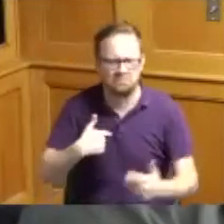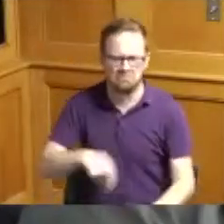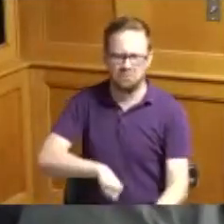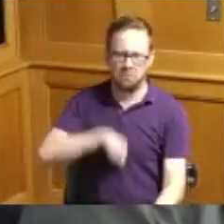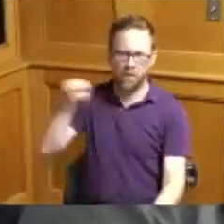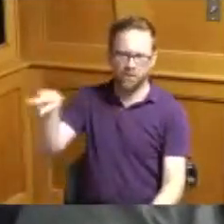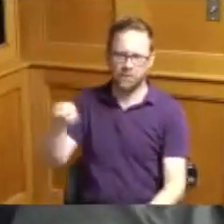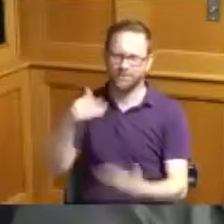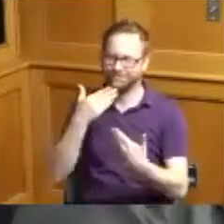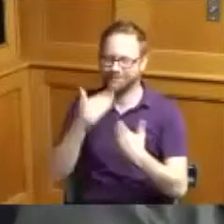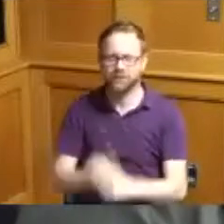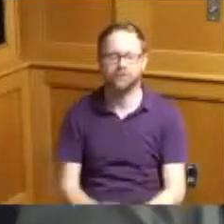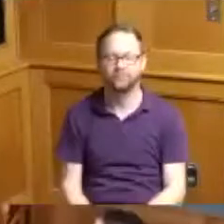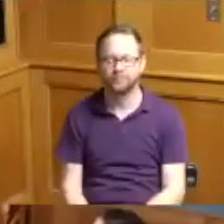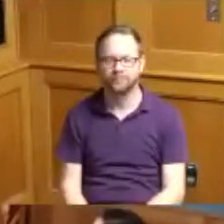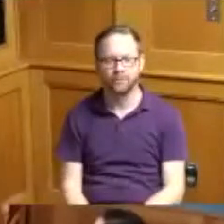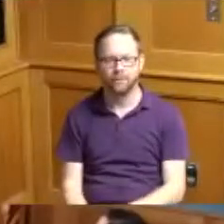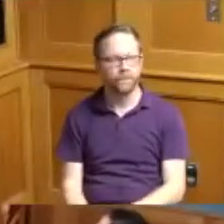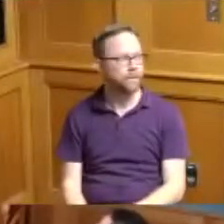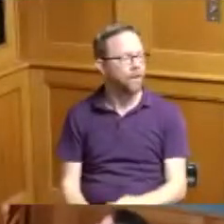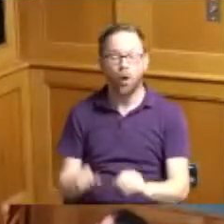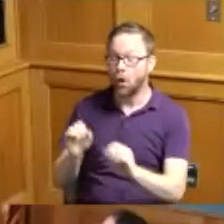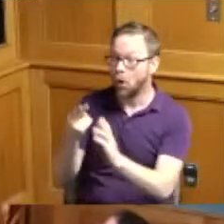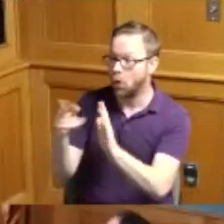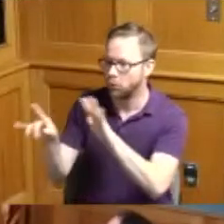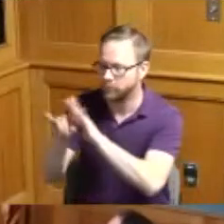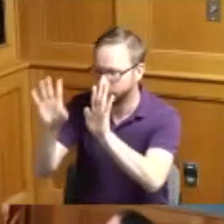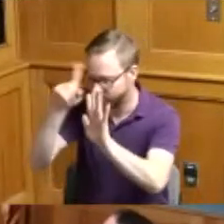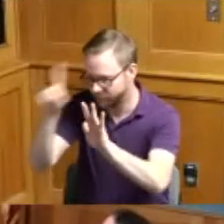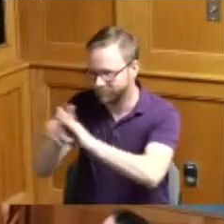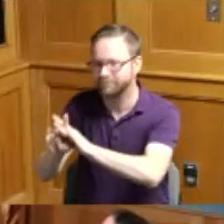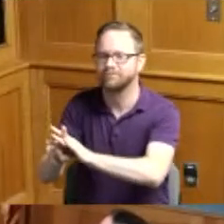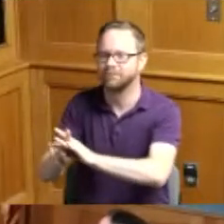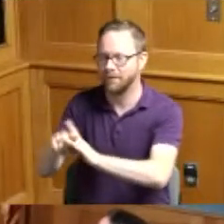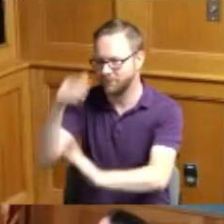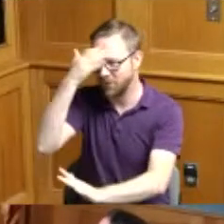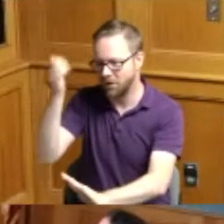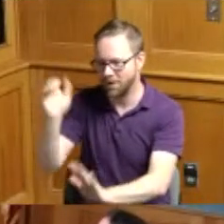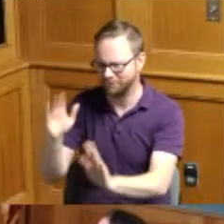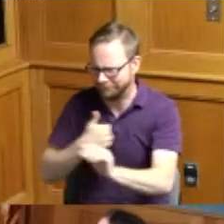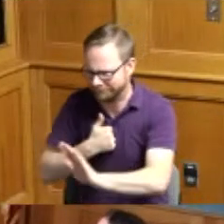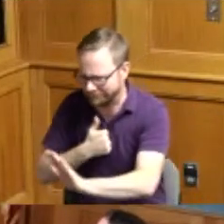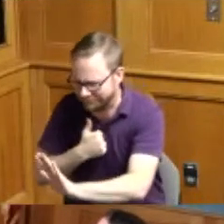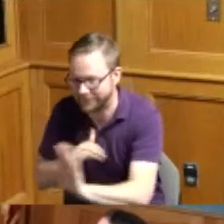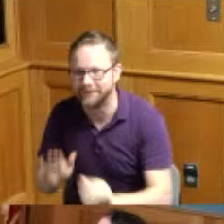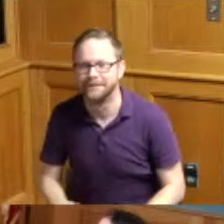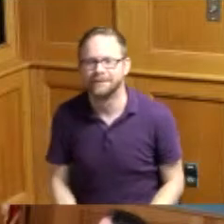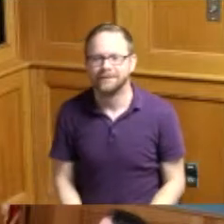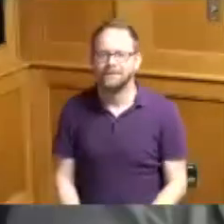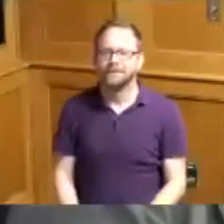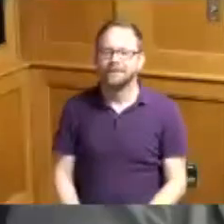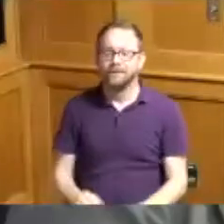her thank you thank you oh I'm sorry one more thing I forgot to say sorry sorry just today